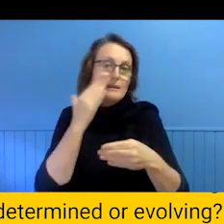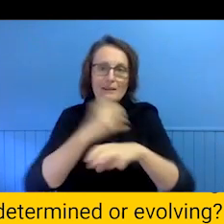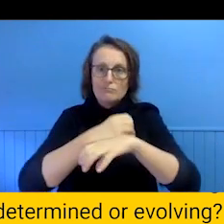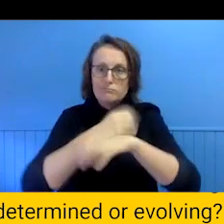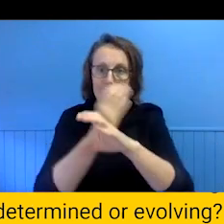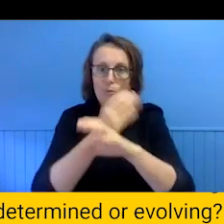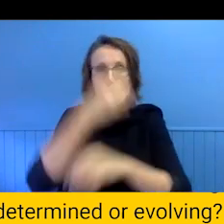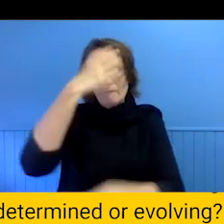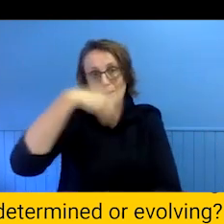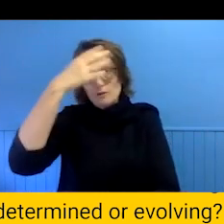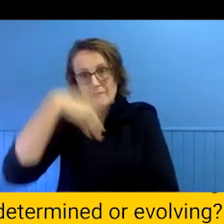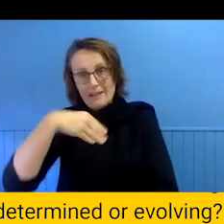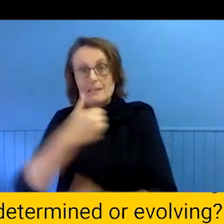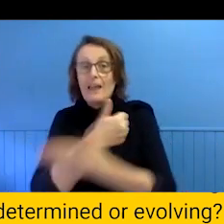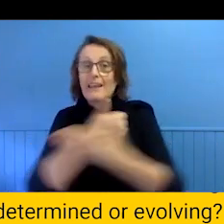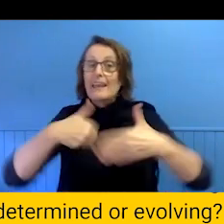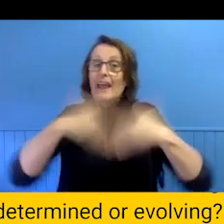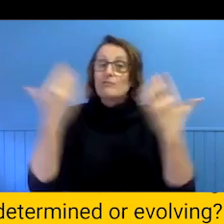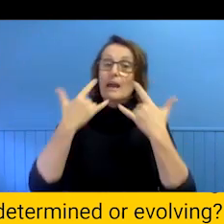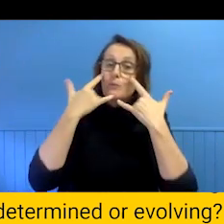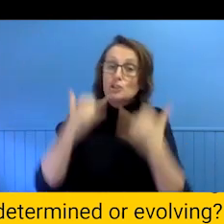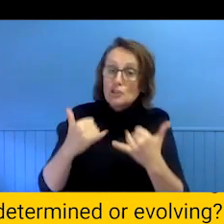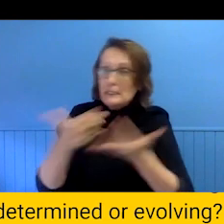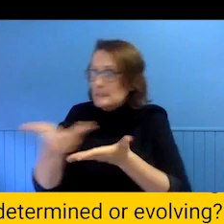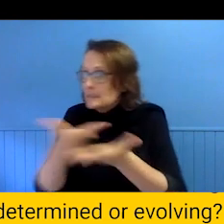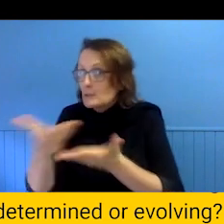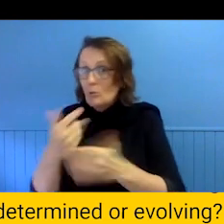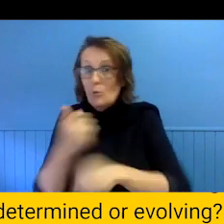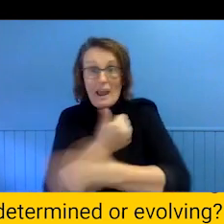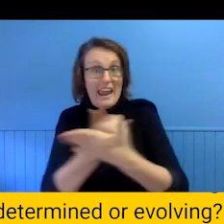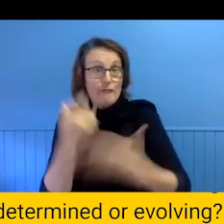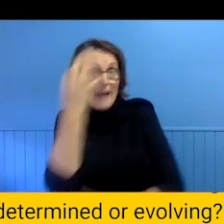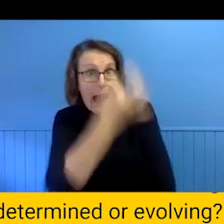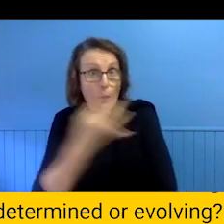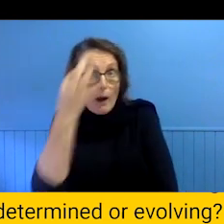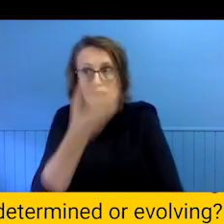Having daily or hourly check-ins or whatever works for you. Having a